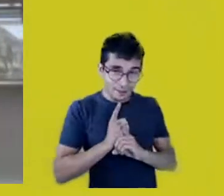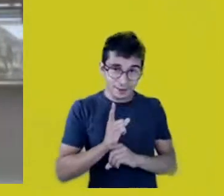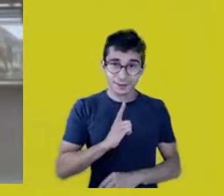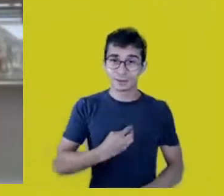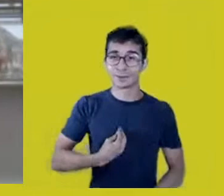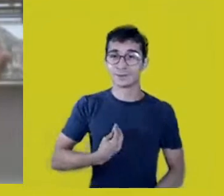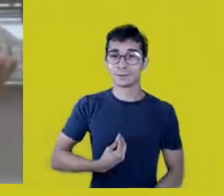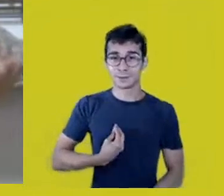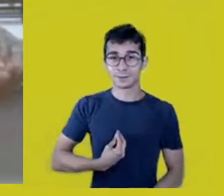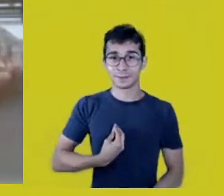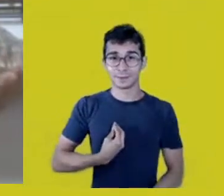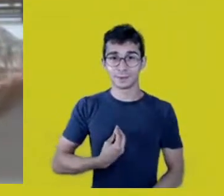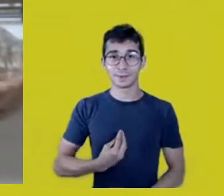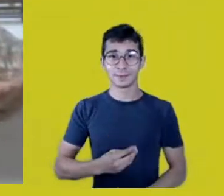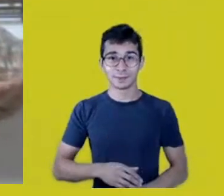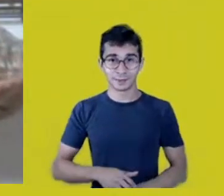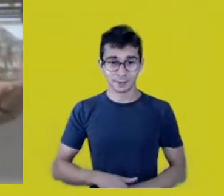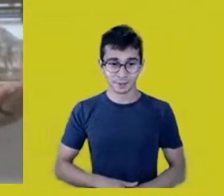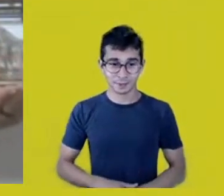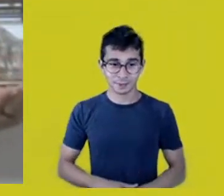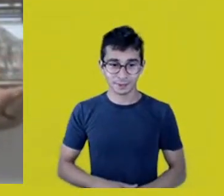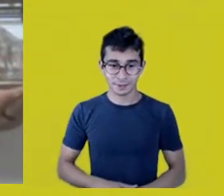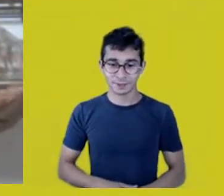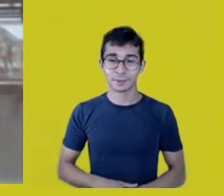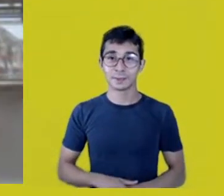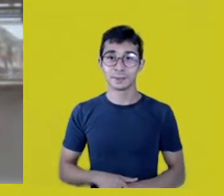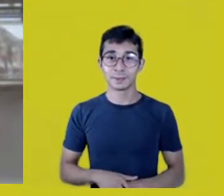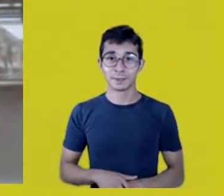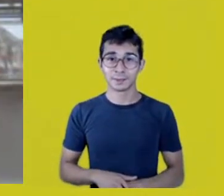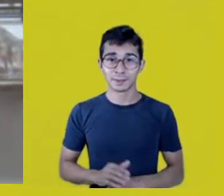In Itaparanã I’ve met